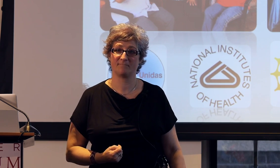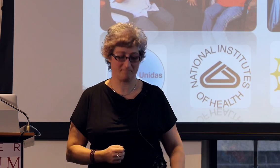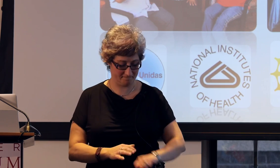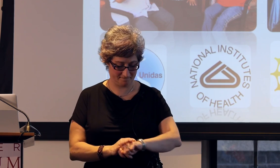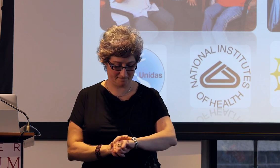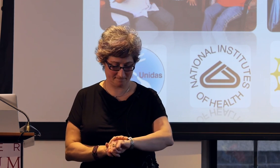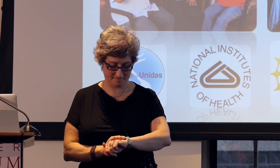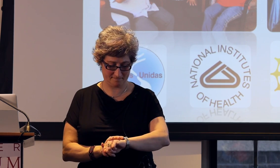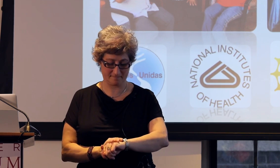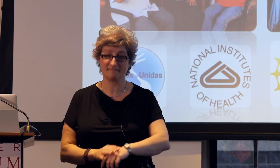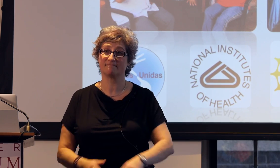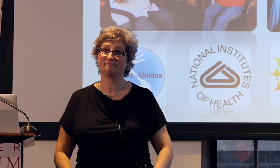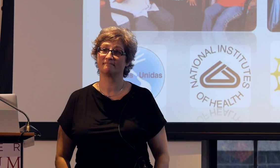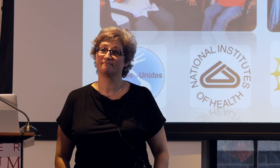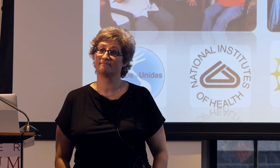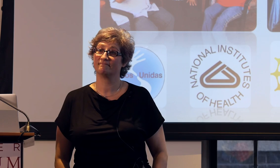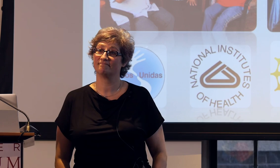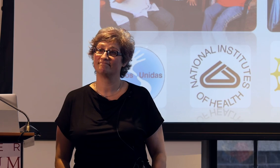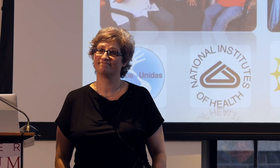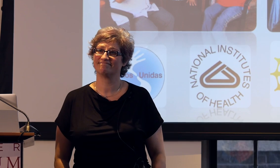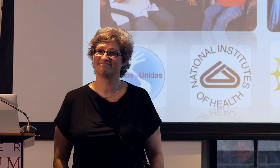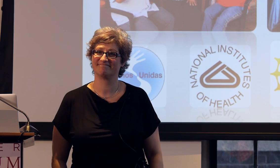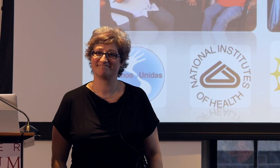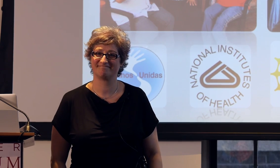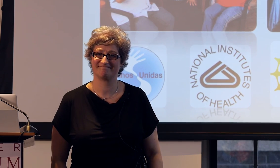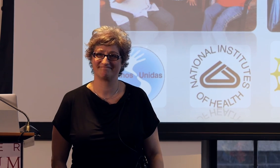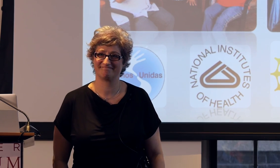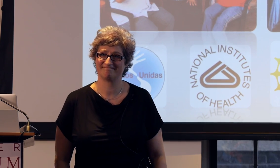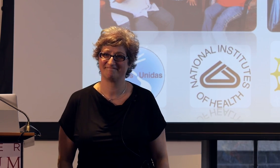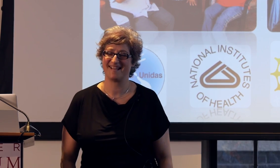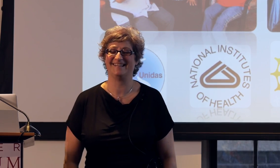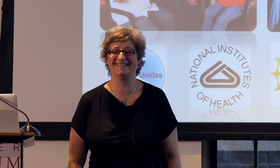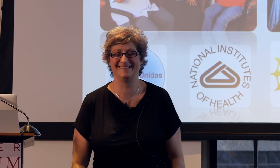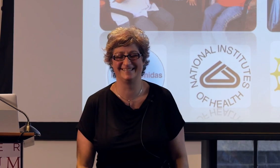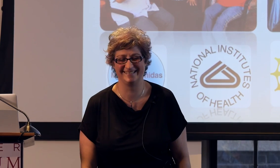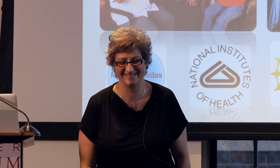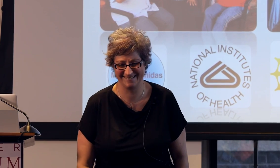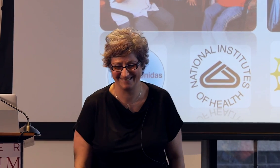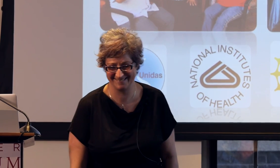[Diane] I think that's a good time for stop. Let's thank our speaker for her stamina.